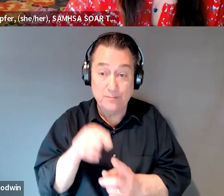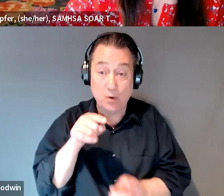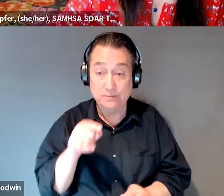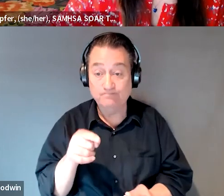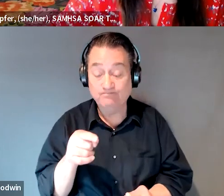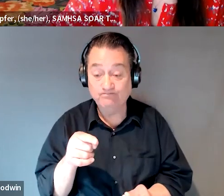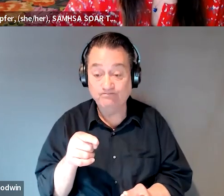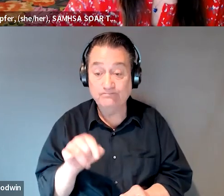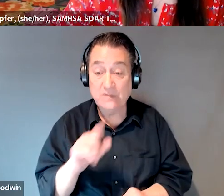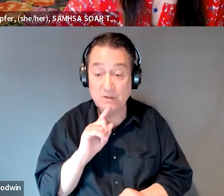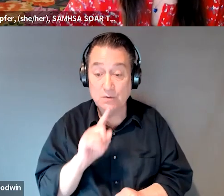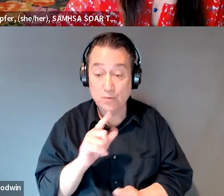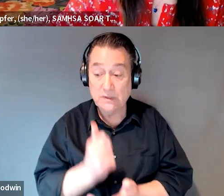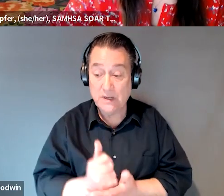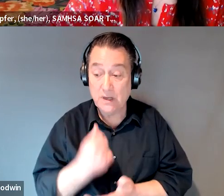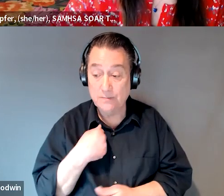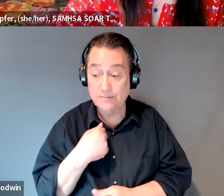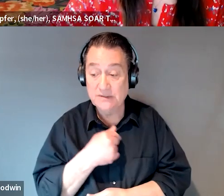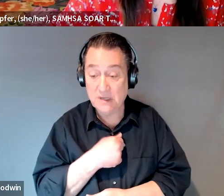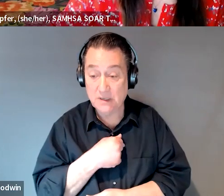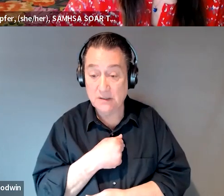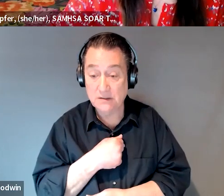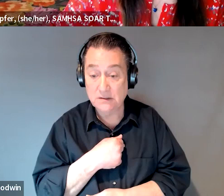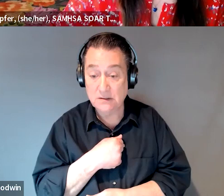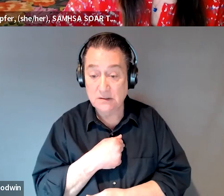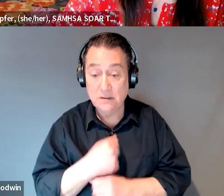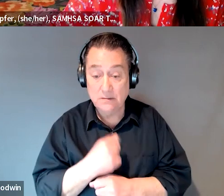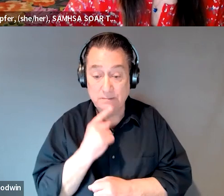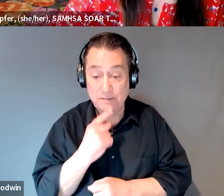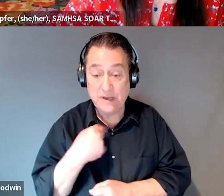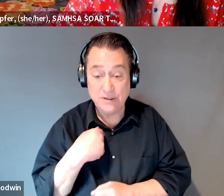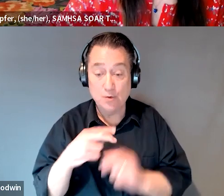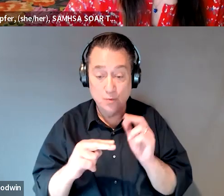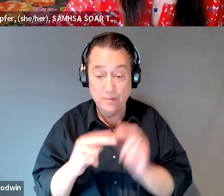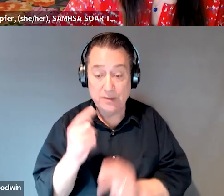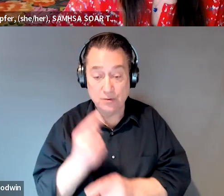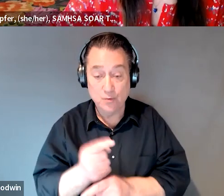And that really helps us, you know, make sure that we build the correct picture of the patient